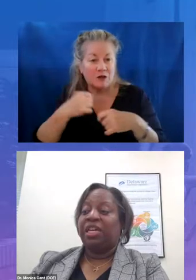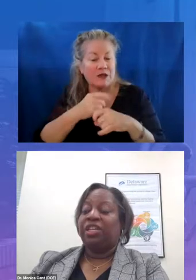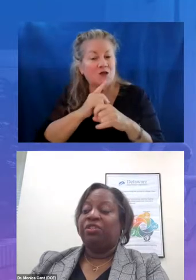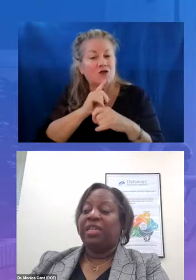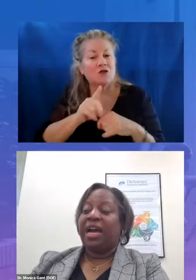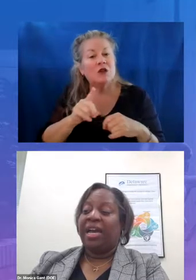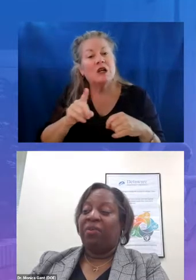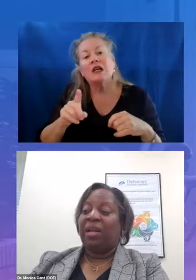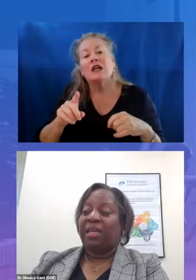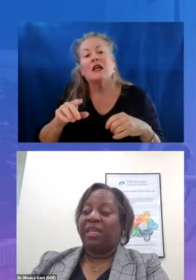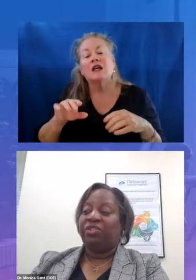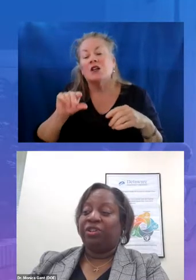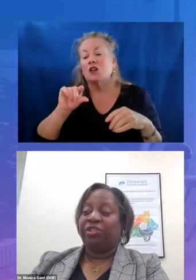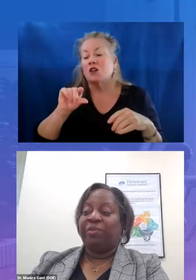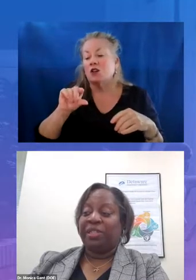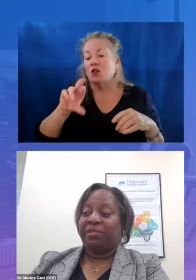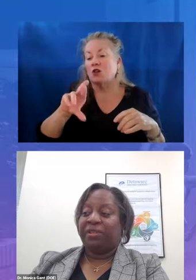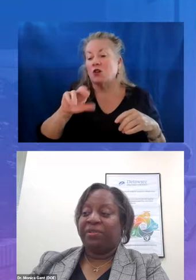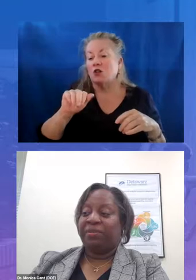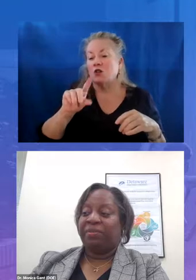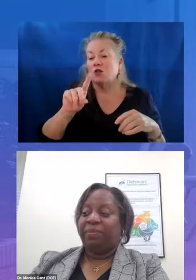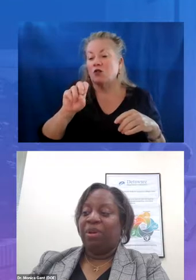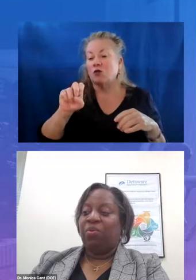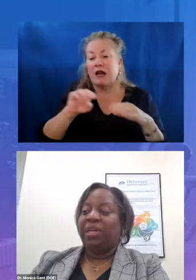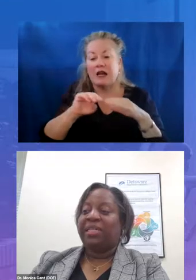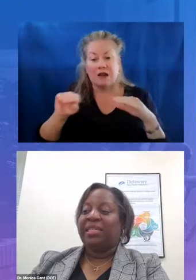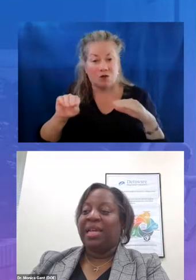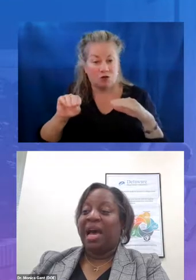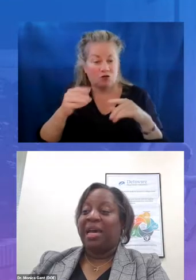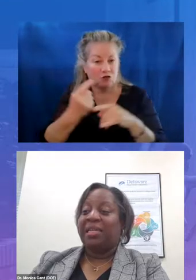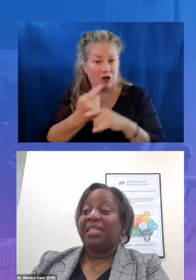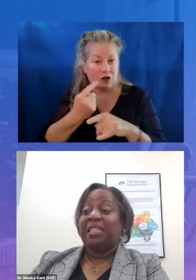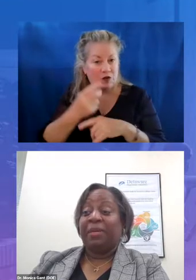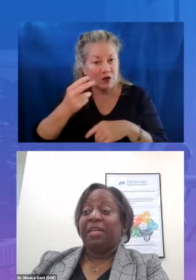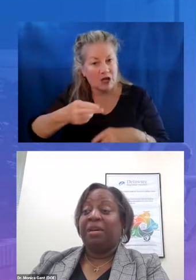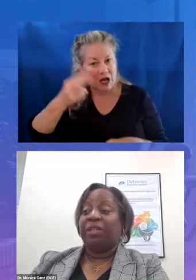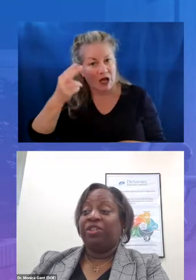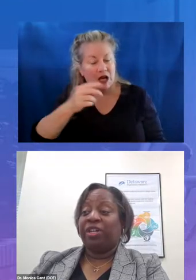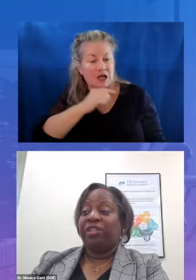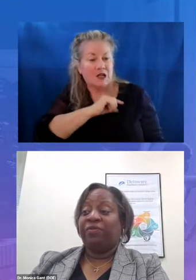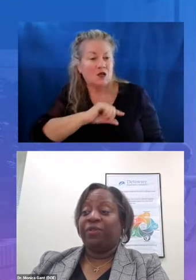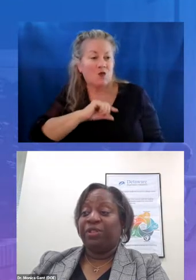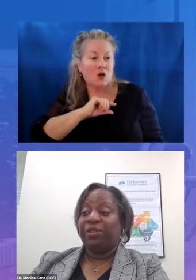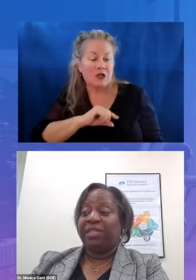using high quality instructional materials what it is not is speeding up instruction for students to